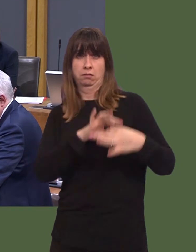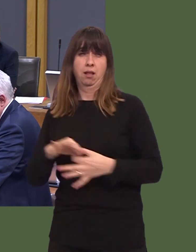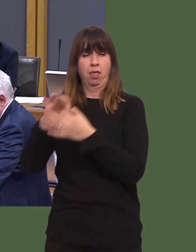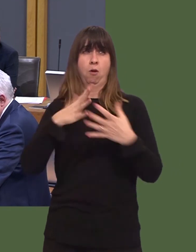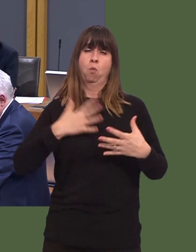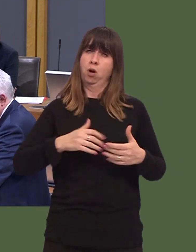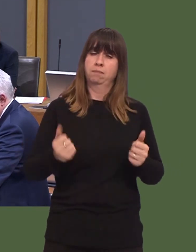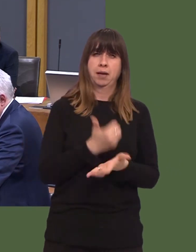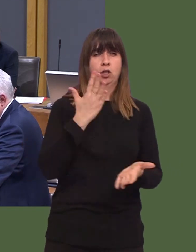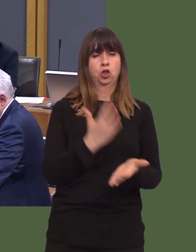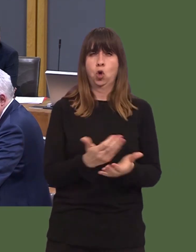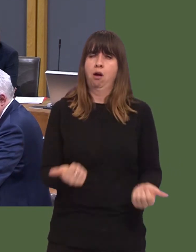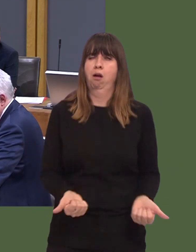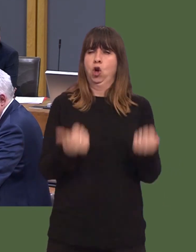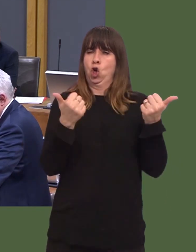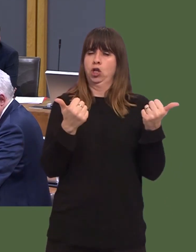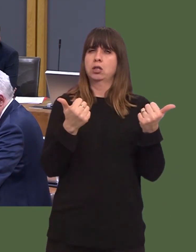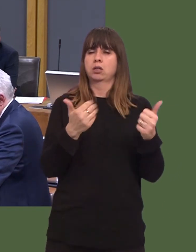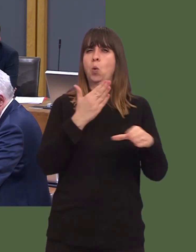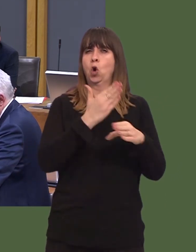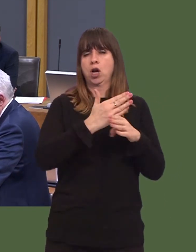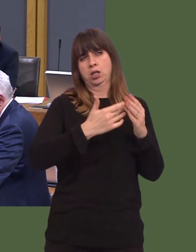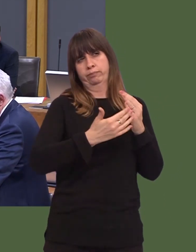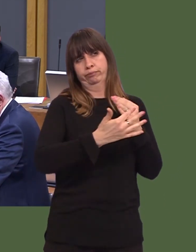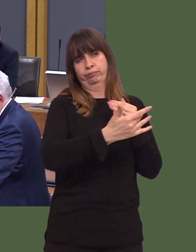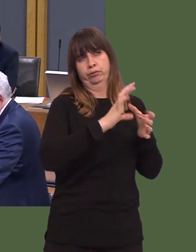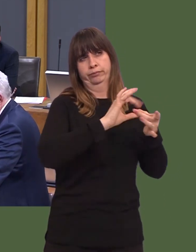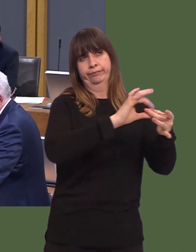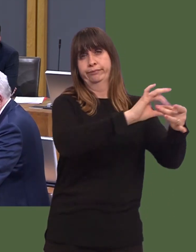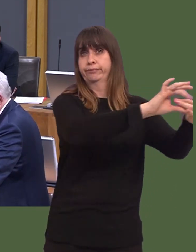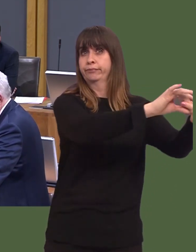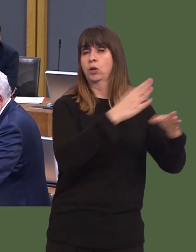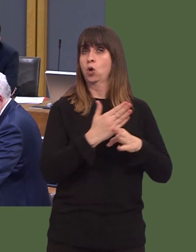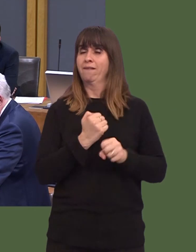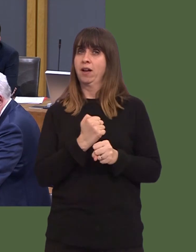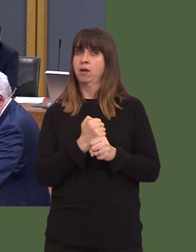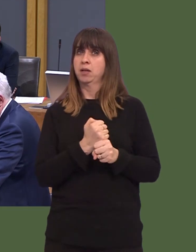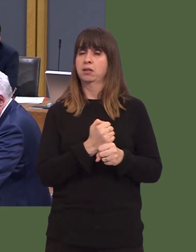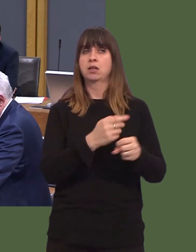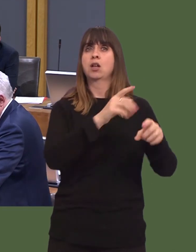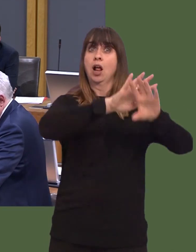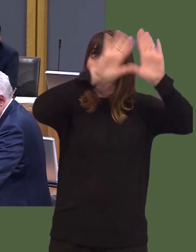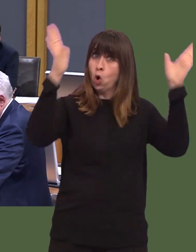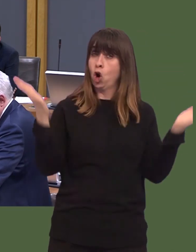and crucially, a fairer deal for workers in our supply chains in Wales and throughout the world.í Huw Irranca-Davies: So, can I seek assurance